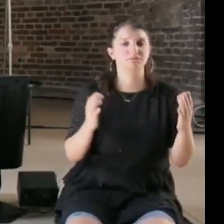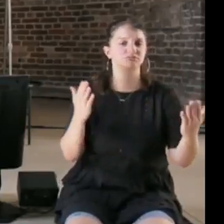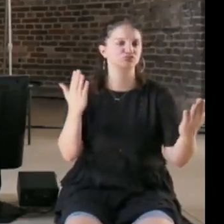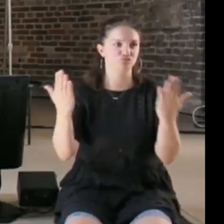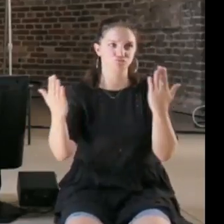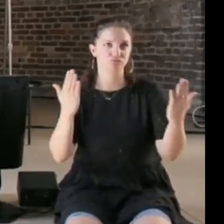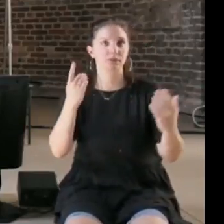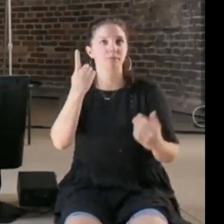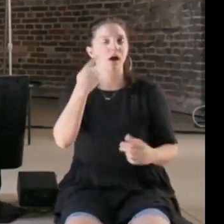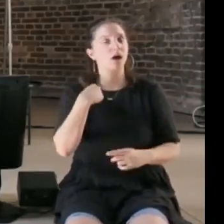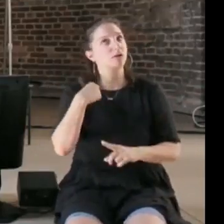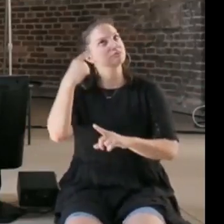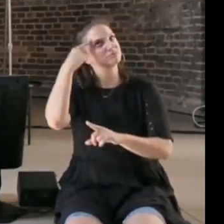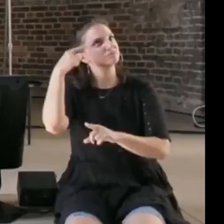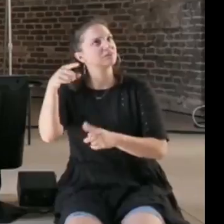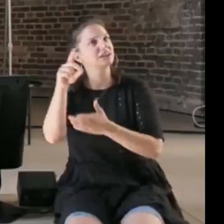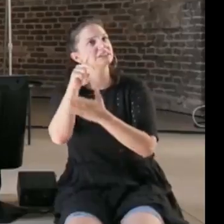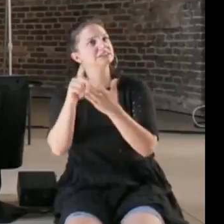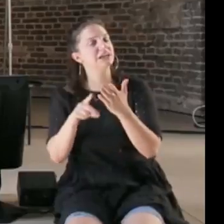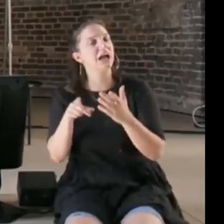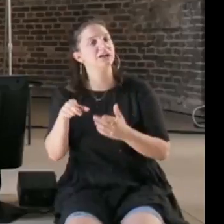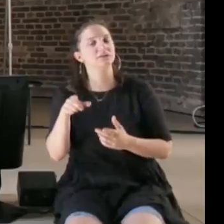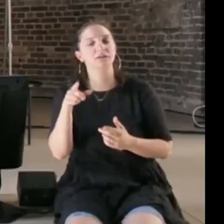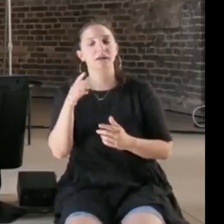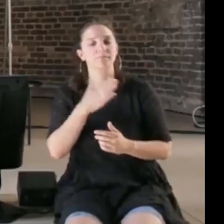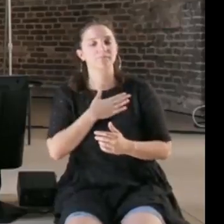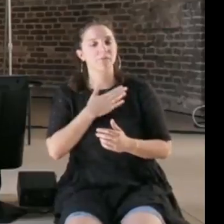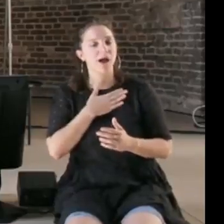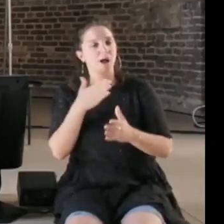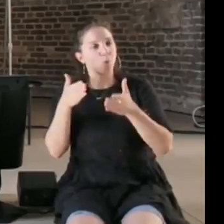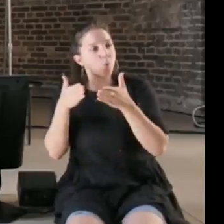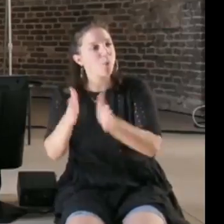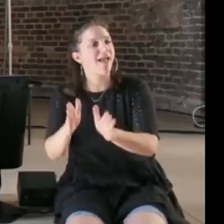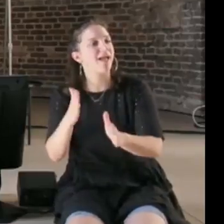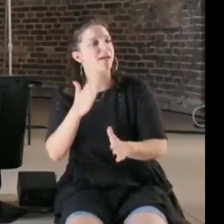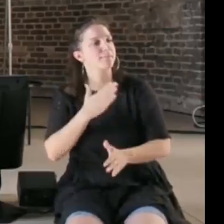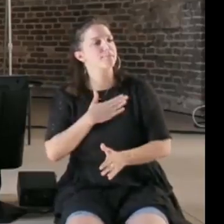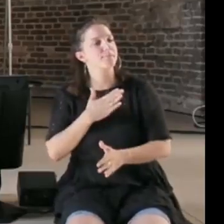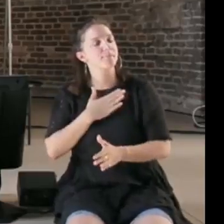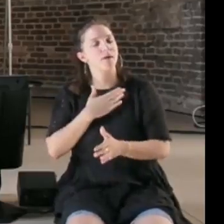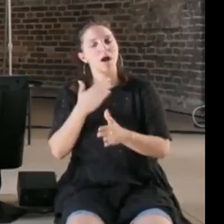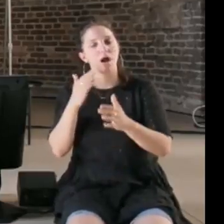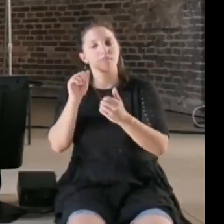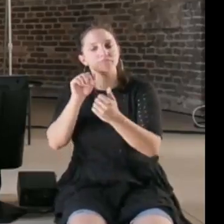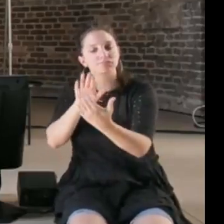design is as a system of methodologies and different ways of thinking and working together,